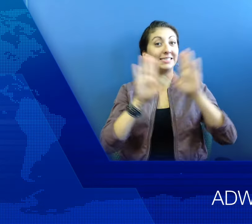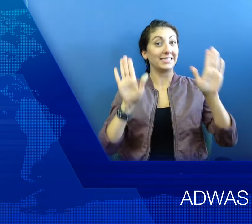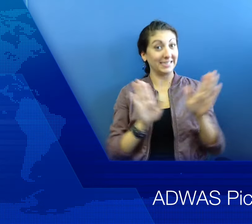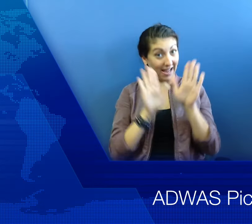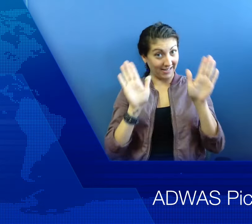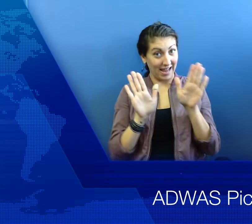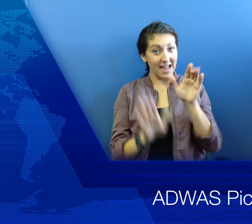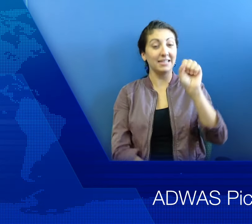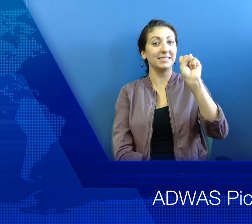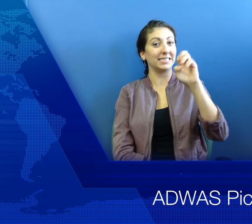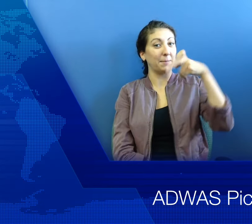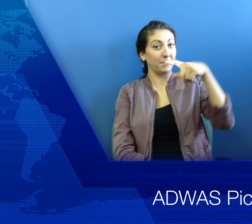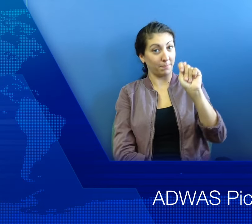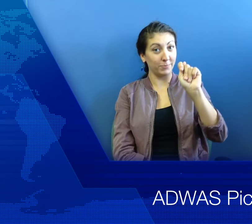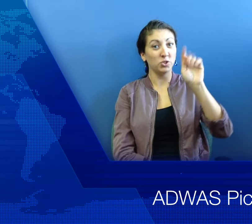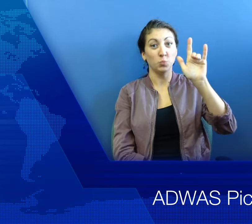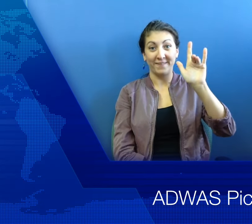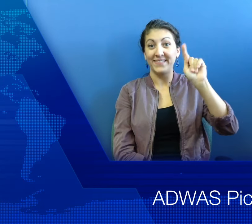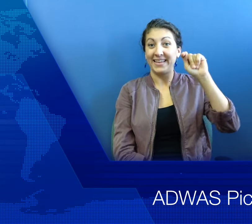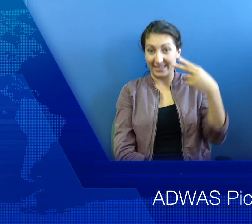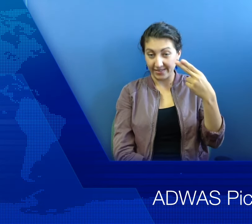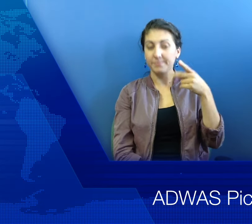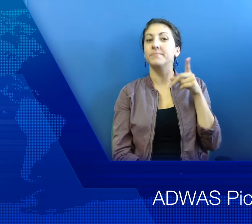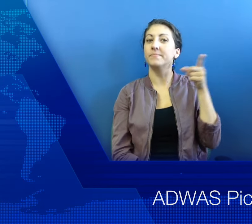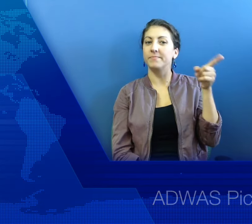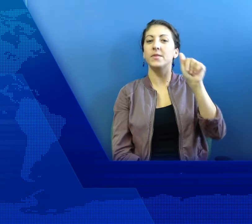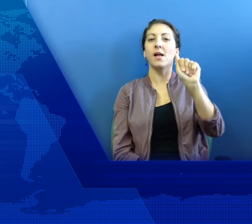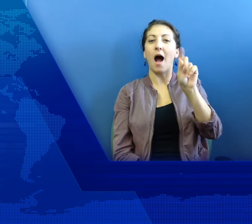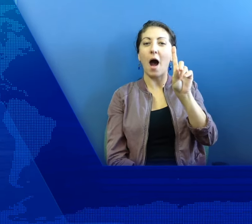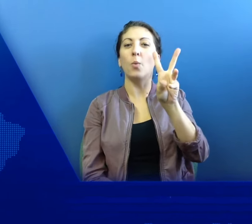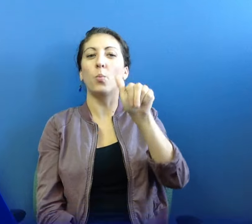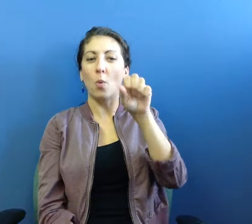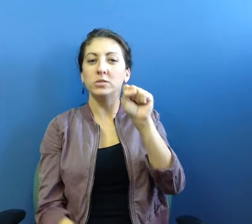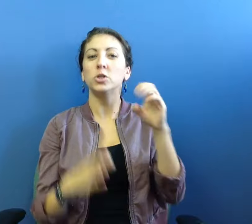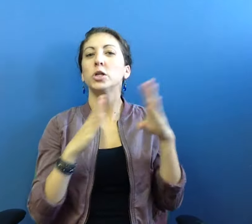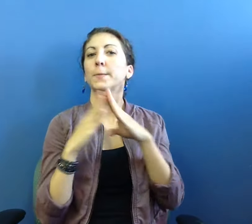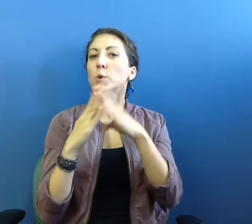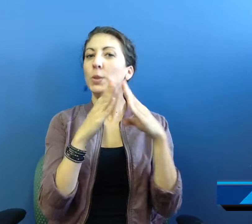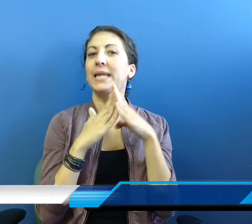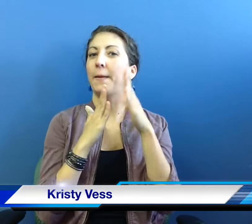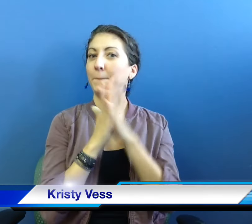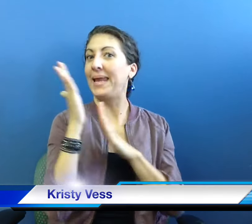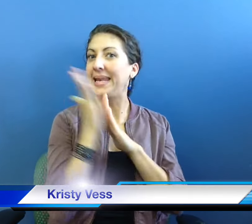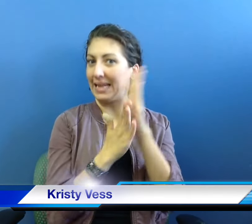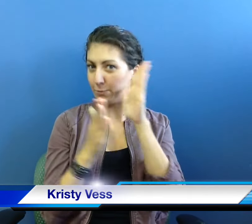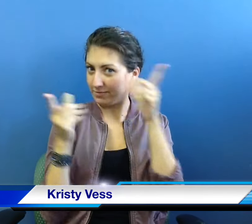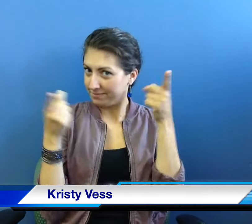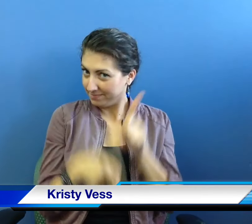On Sunday, September 25th, 2016, ADWAS is hosting a community picnic for their 30th Anniversary!